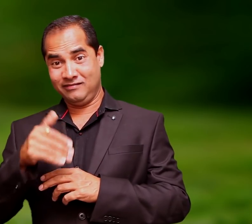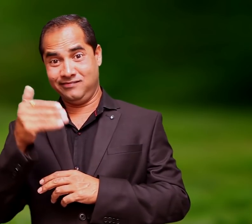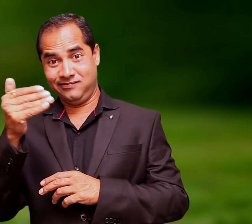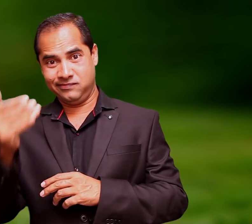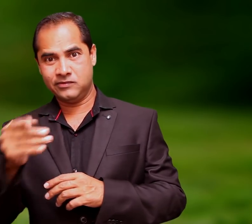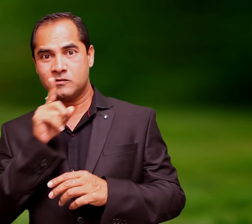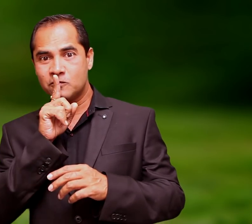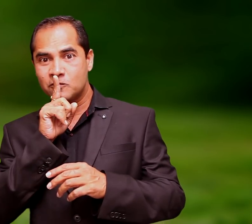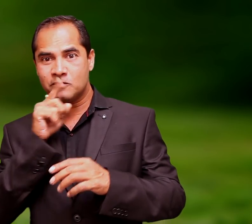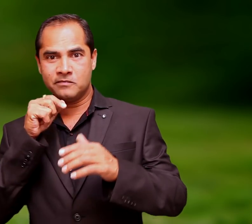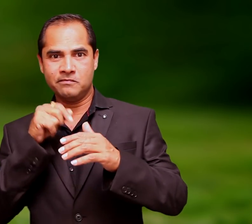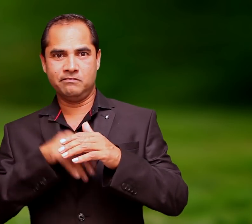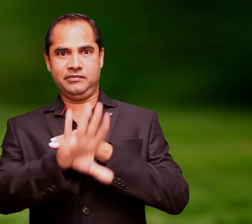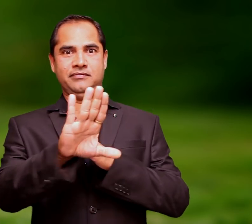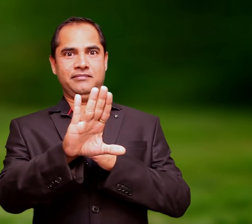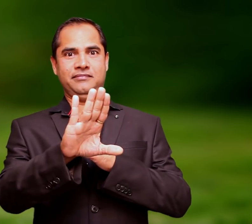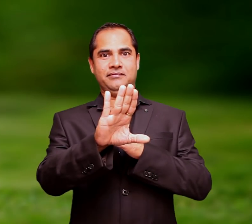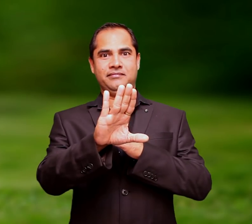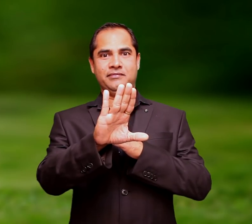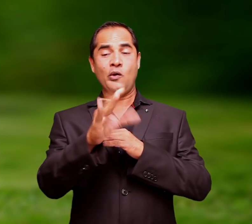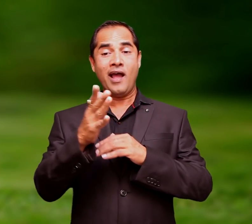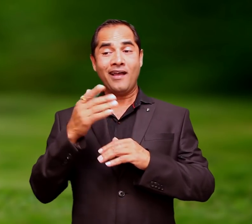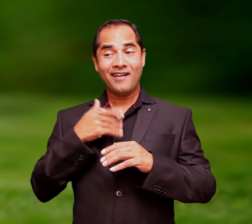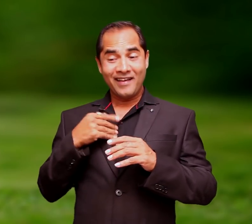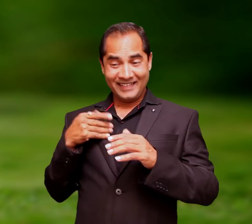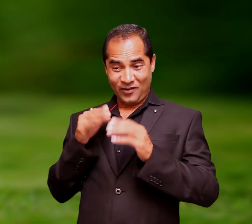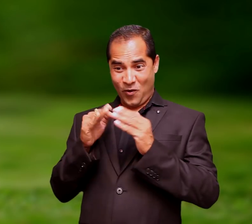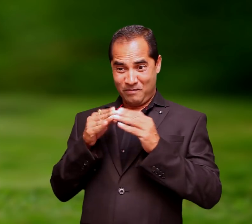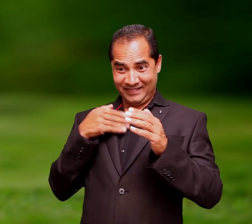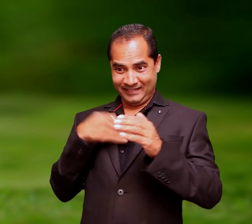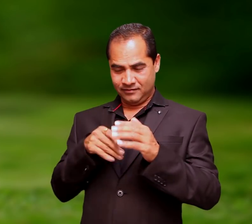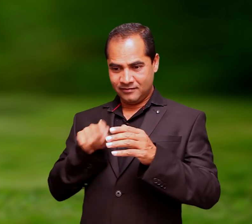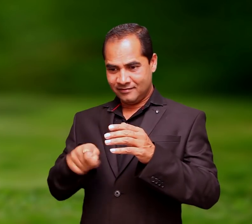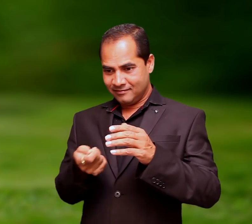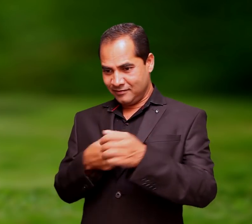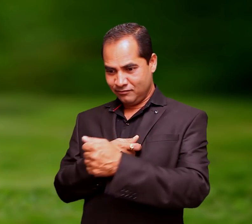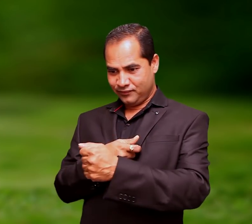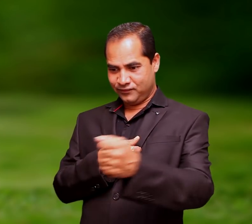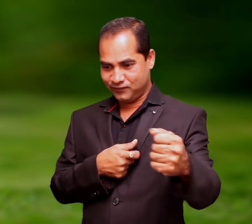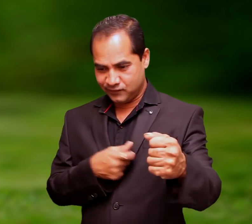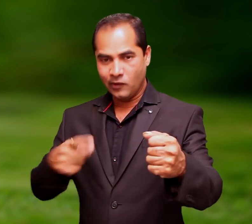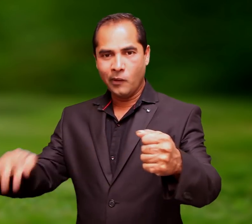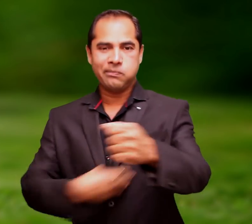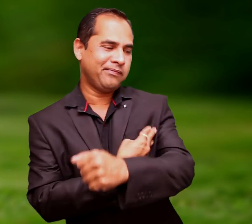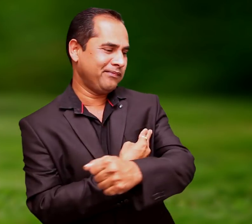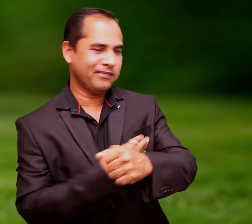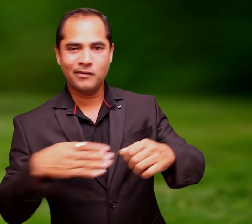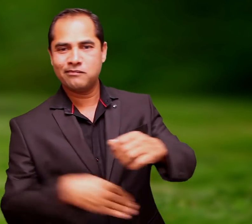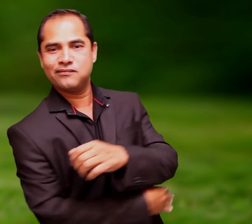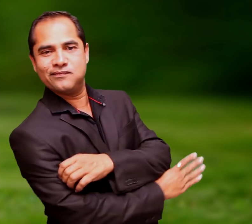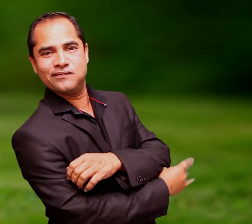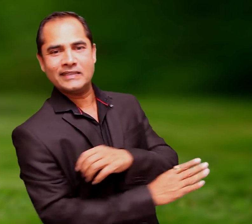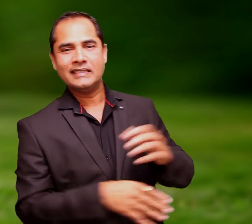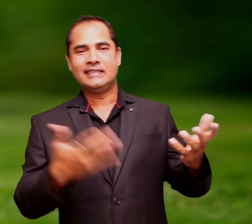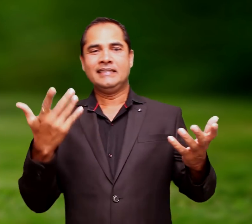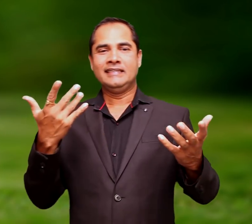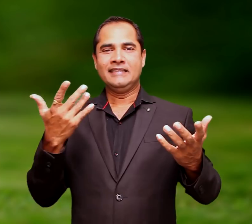Mijbil escaped from my bedroom as I entered it and I turned to see his tail